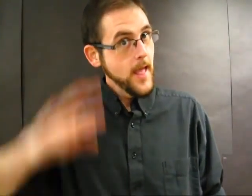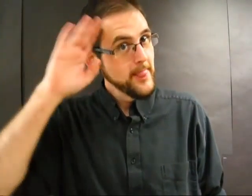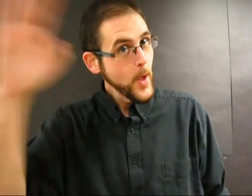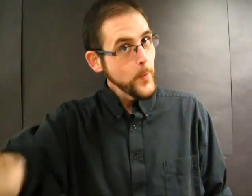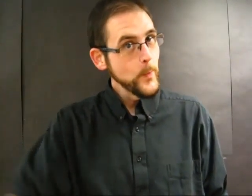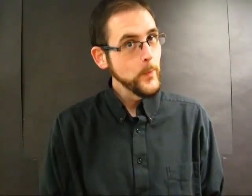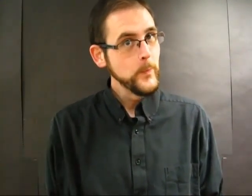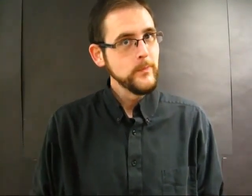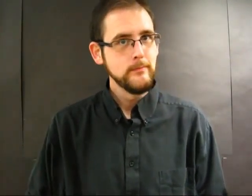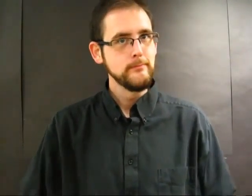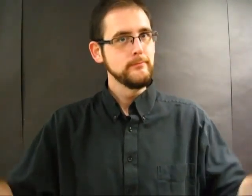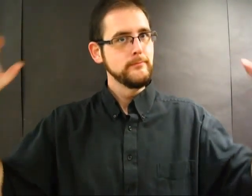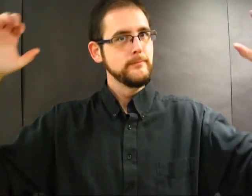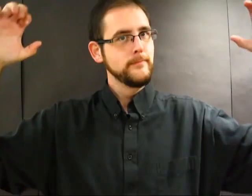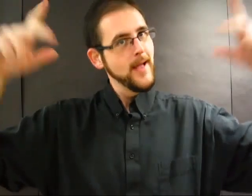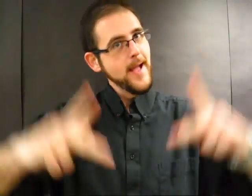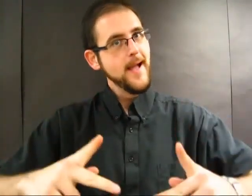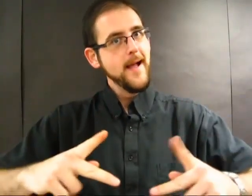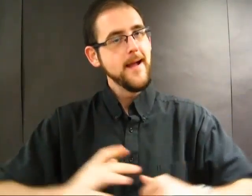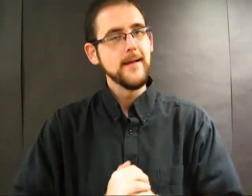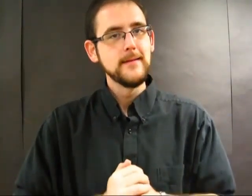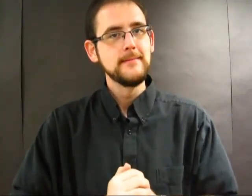Hello! I'm back!